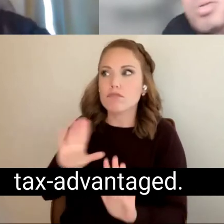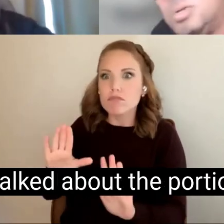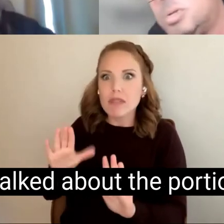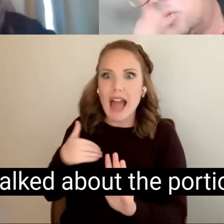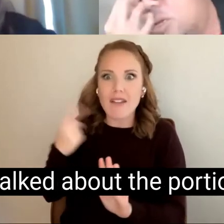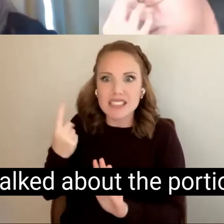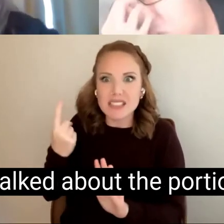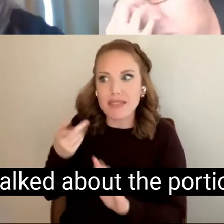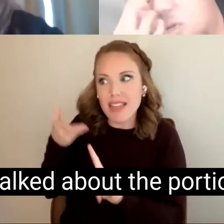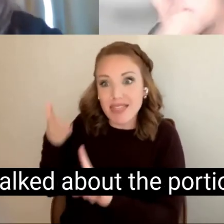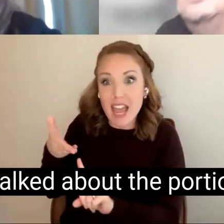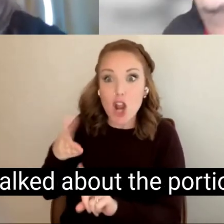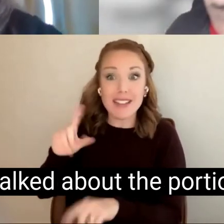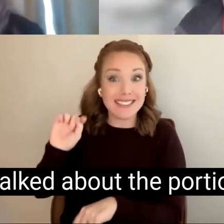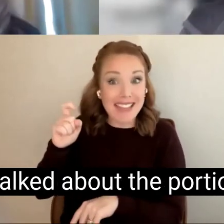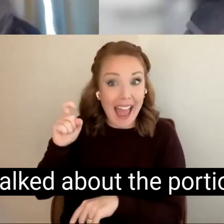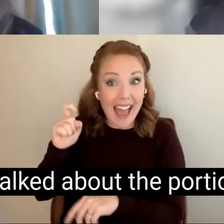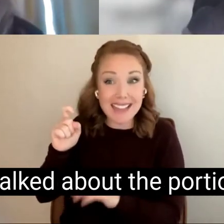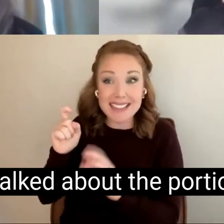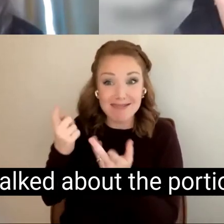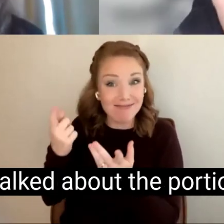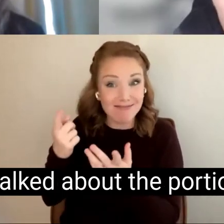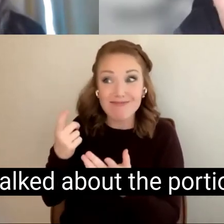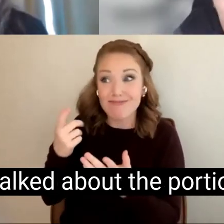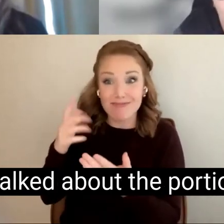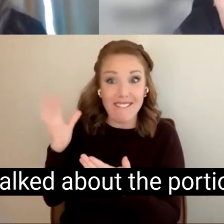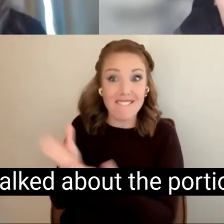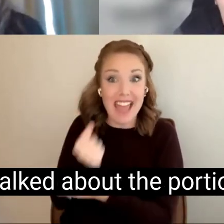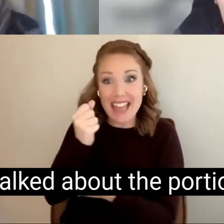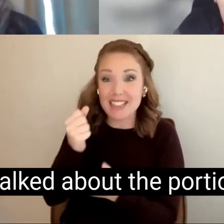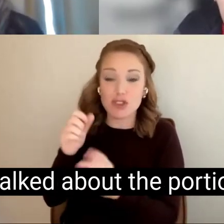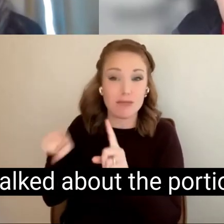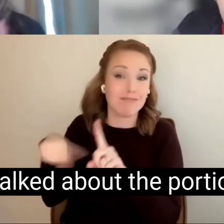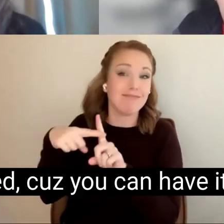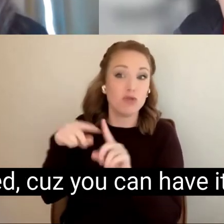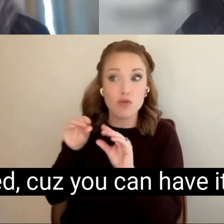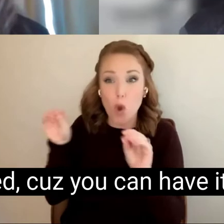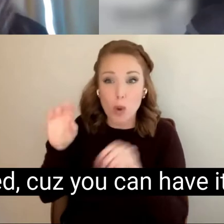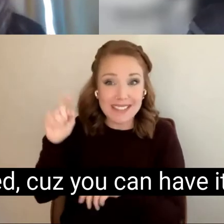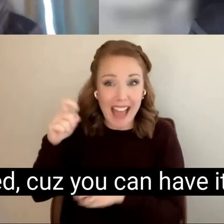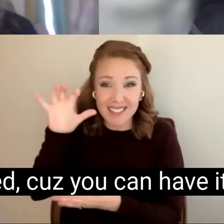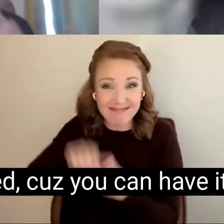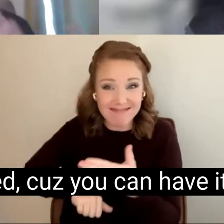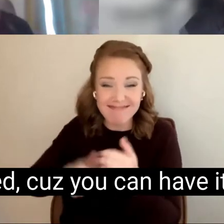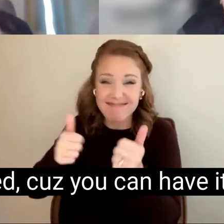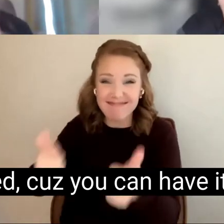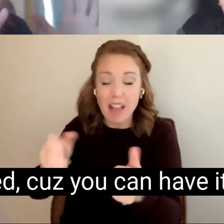But as we talked about the portion that is invested, cuz you can have it in a